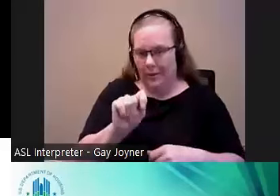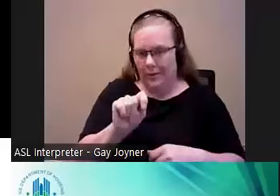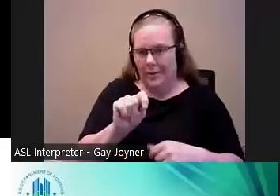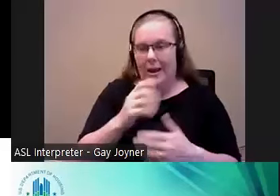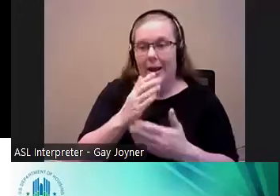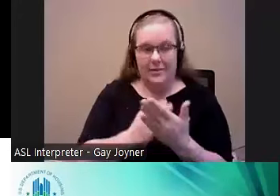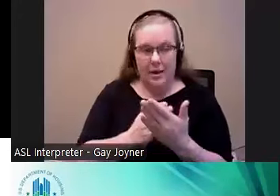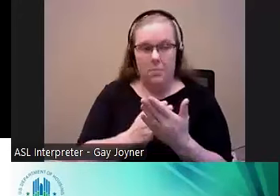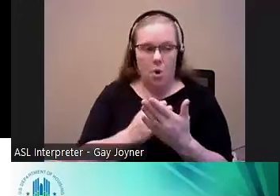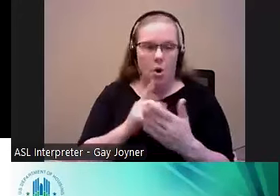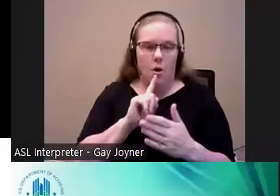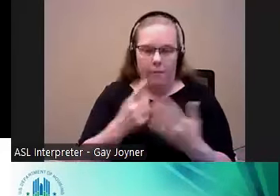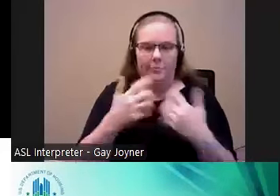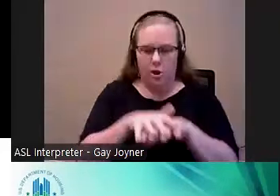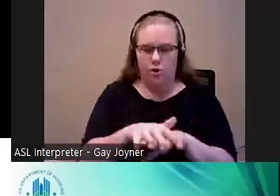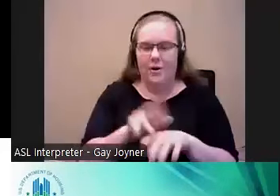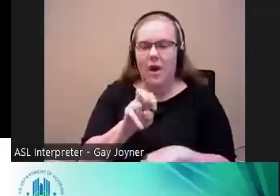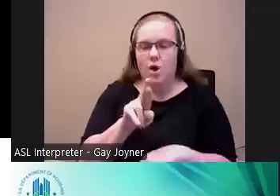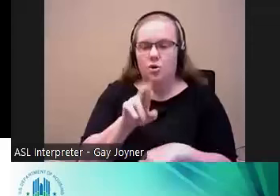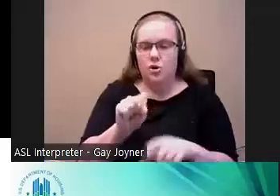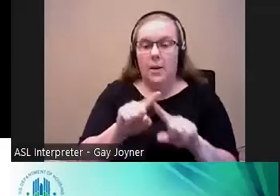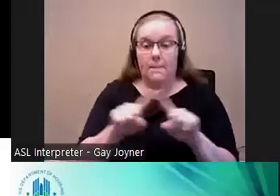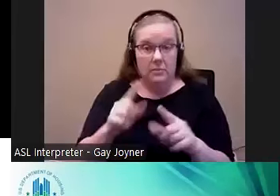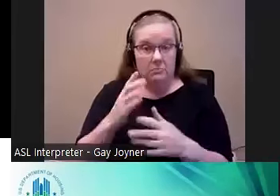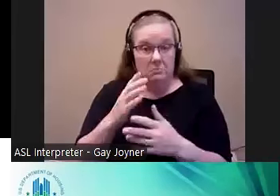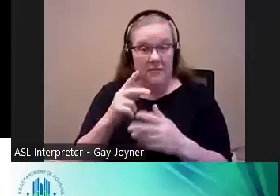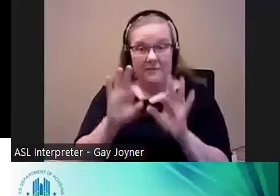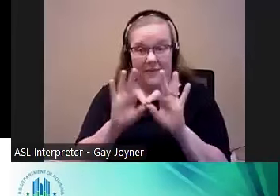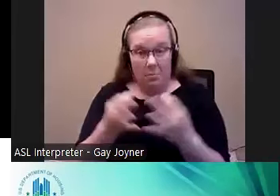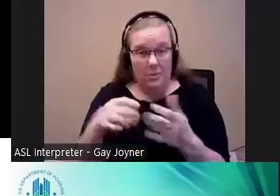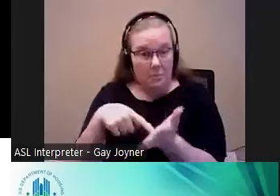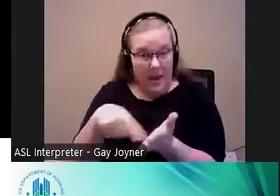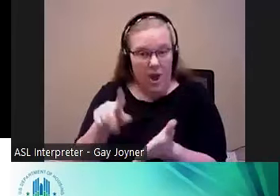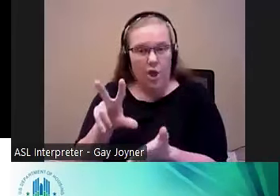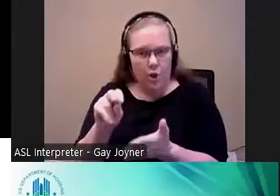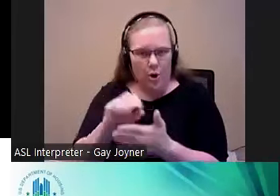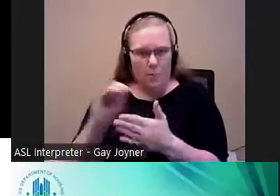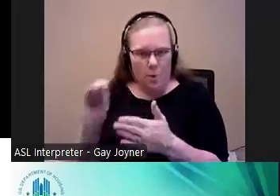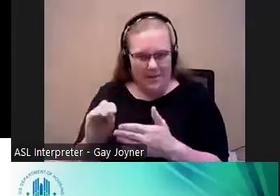vouchers. Families typically pay 30% of their gross income towards rent. In the